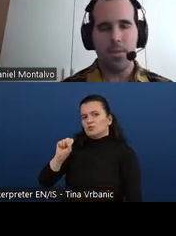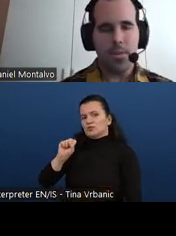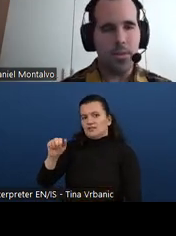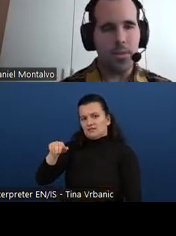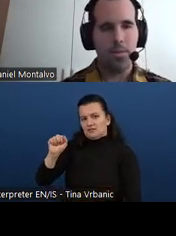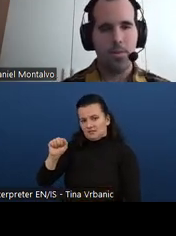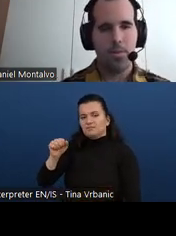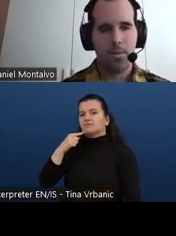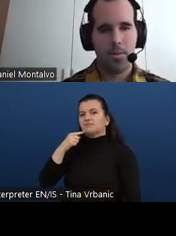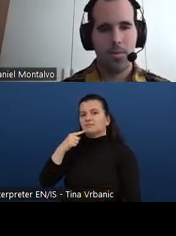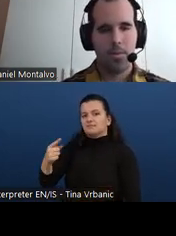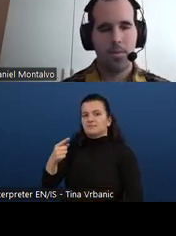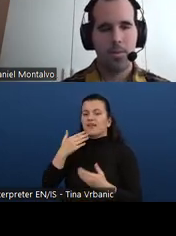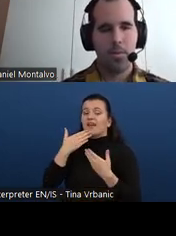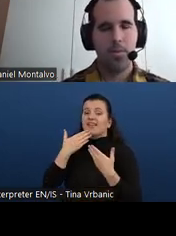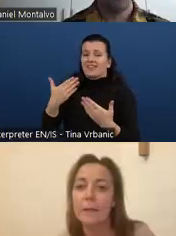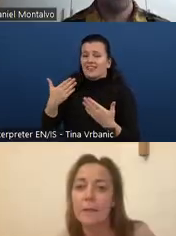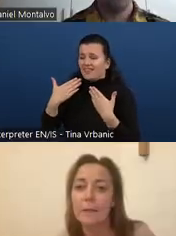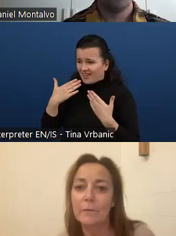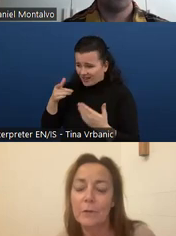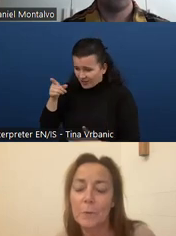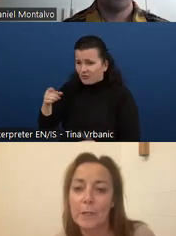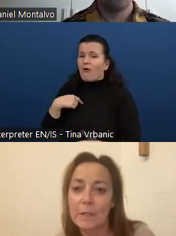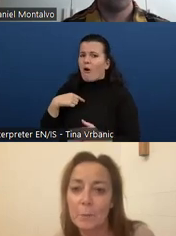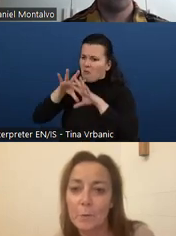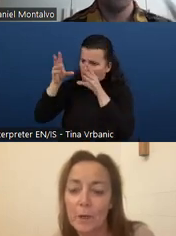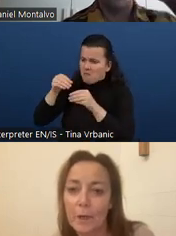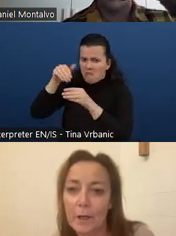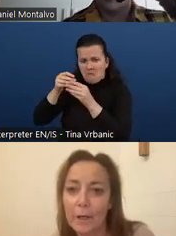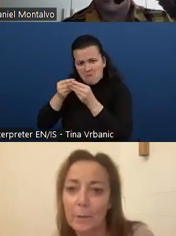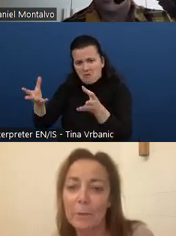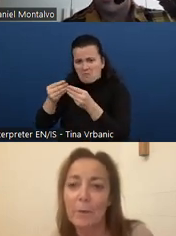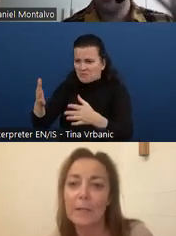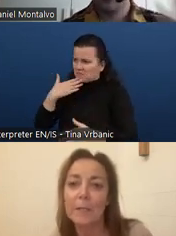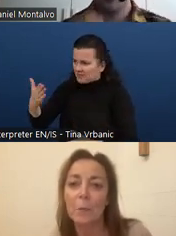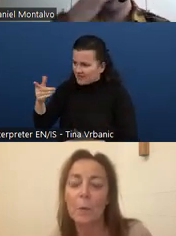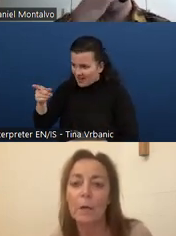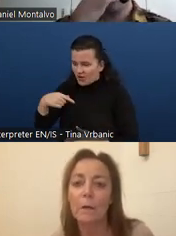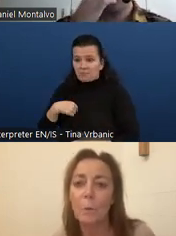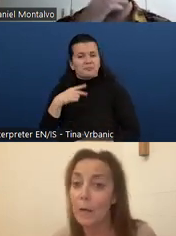So we did have quite a few questions here. The first one is more IAAP related.